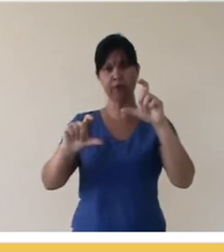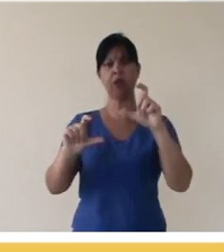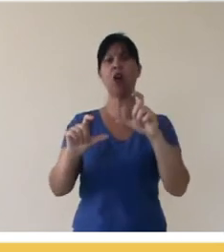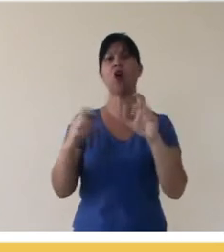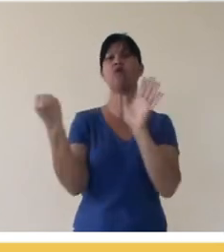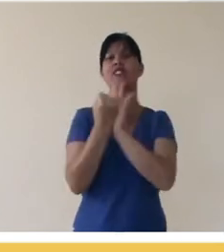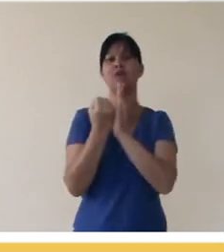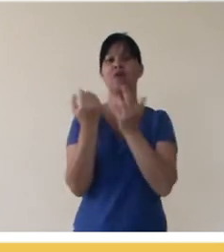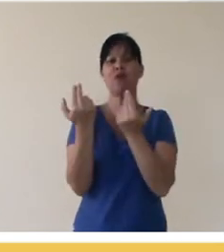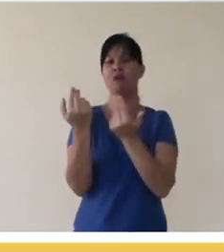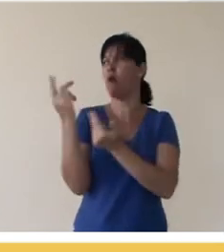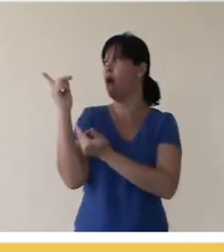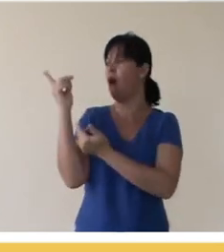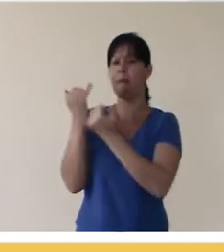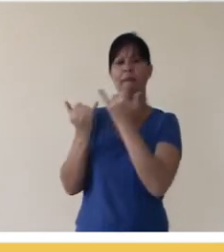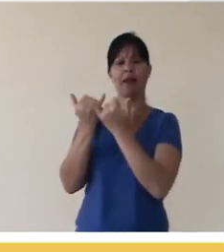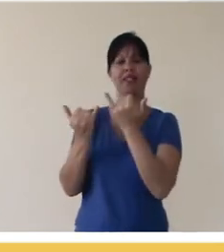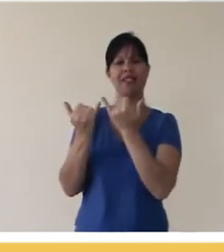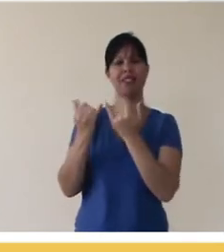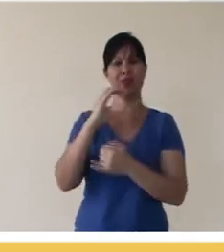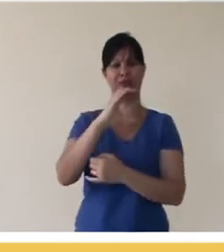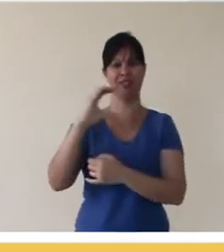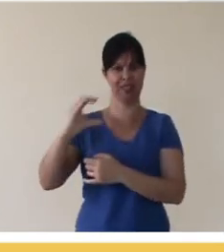the symbol is very similar to that of Creative Commons, because it is a Creative Commons license,